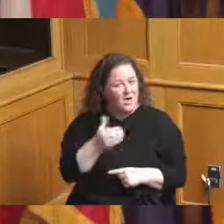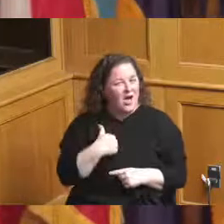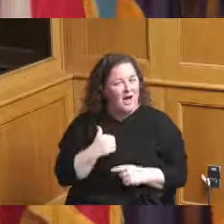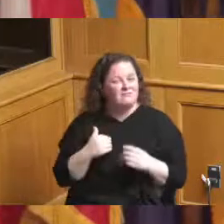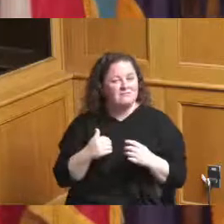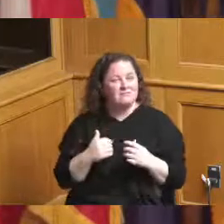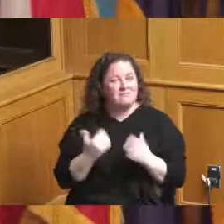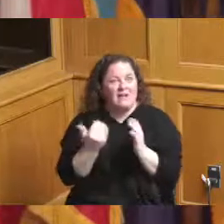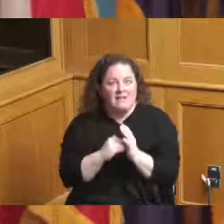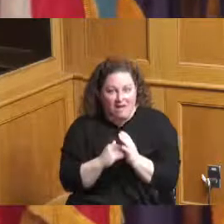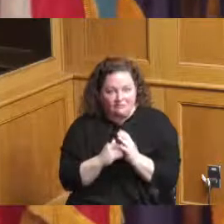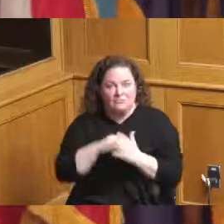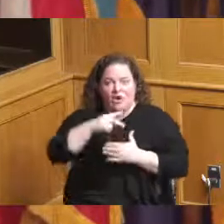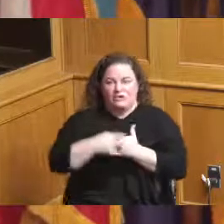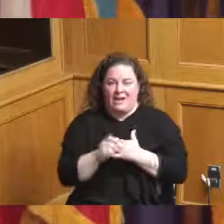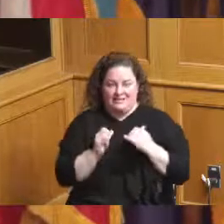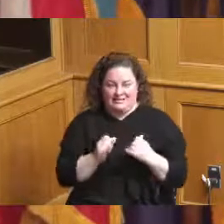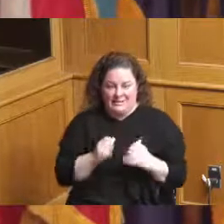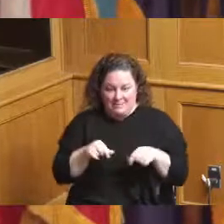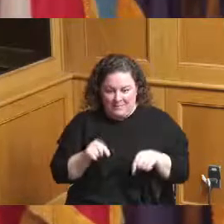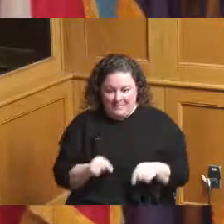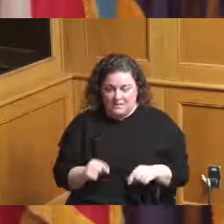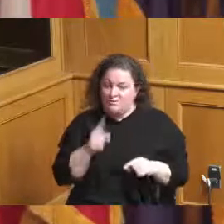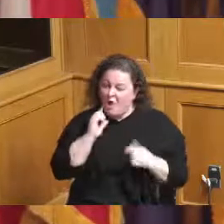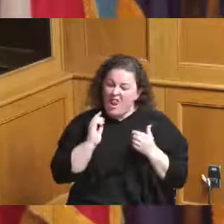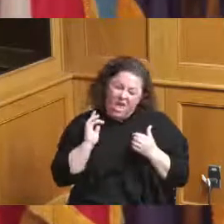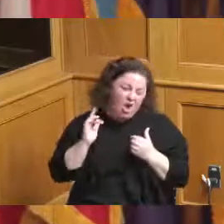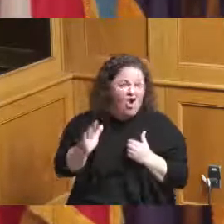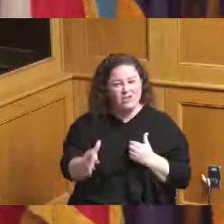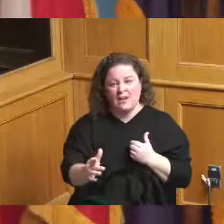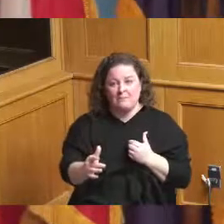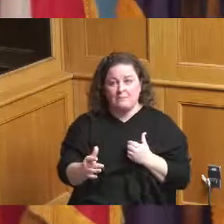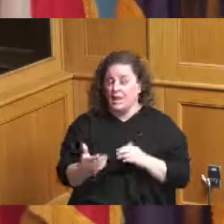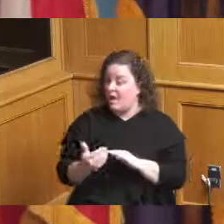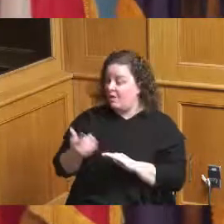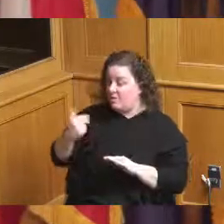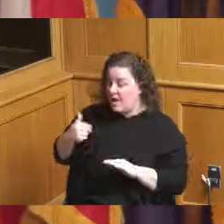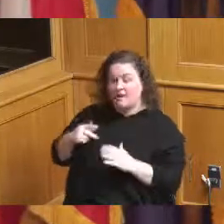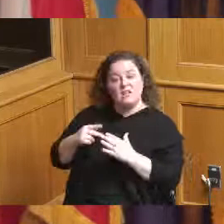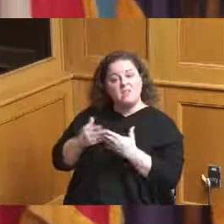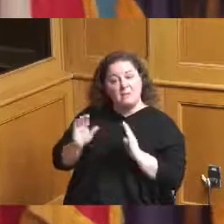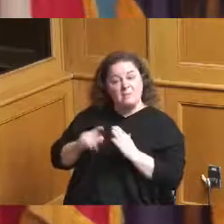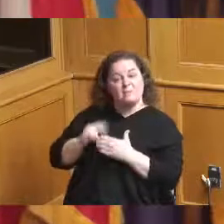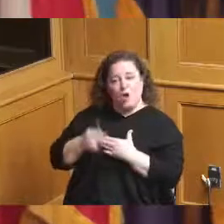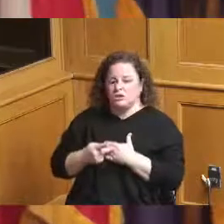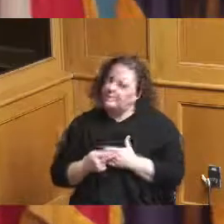we have not done a good job on those public projects in the past so my question to you is